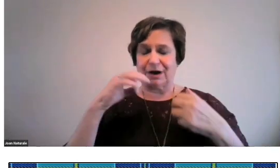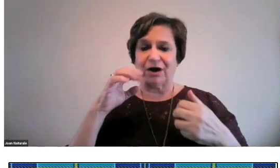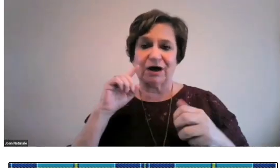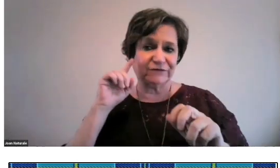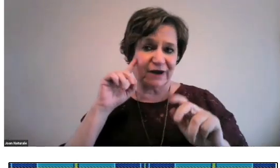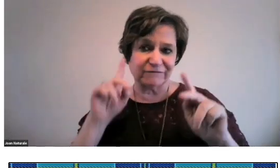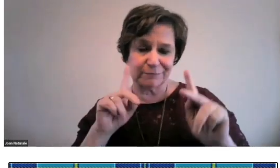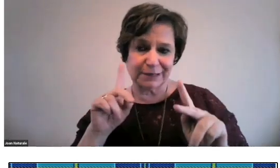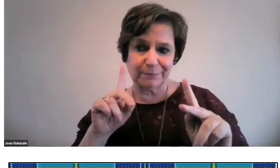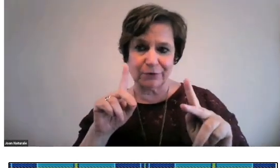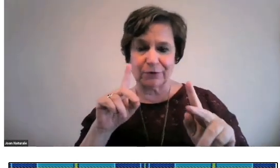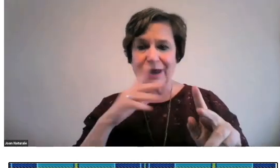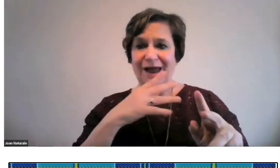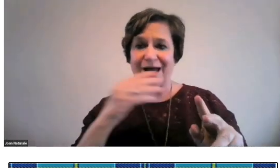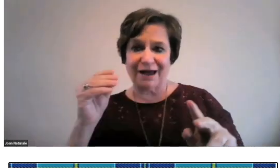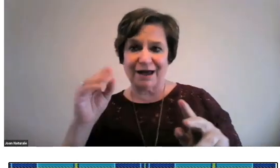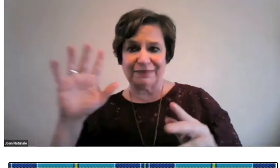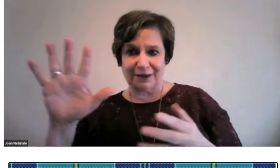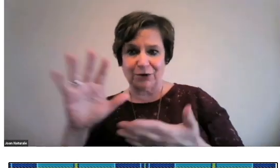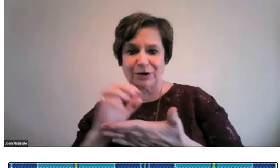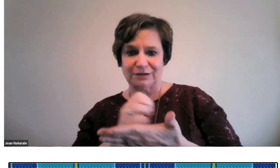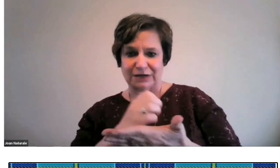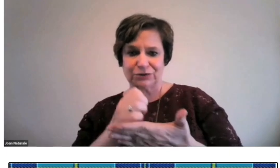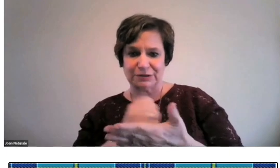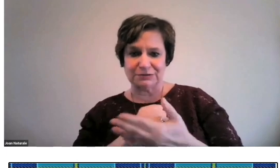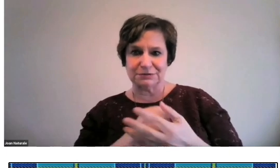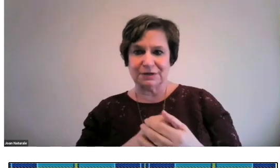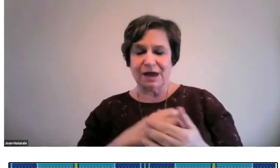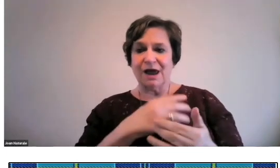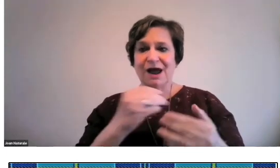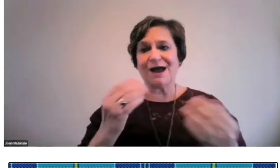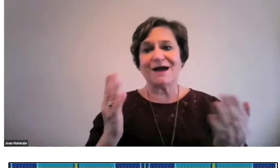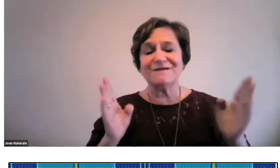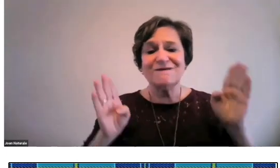Avoiding colonization of deaf people and their collections.